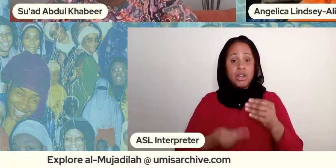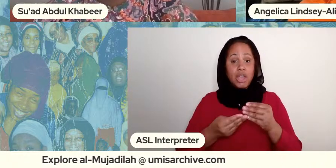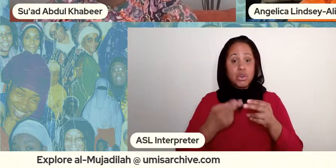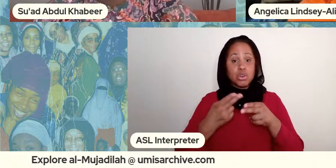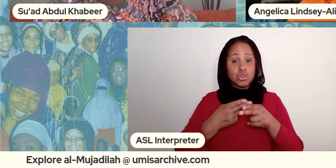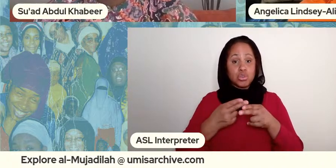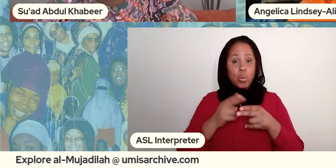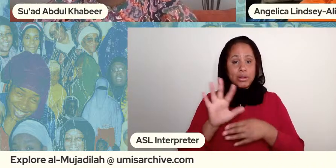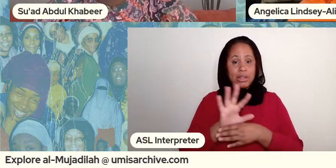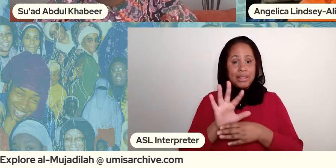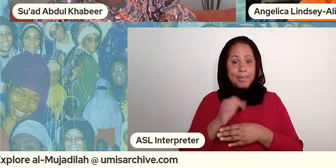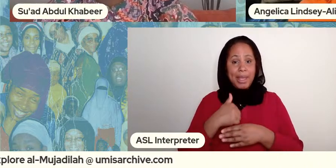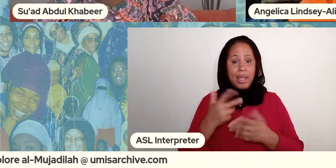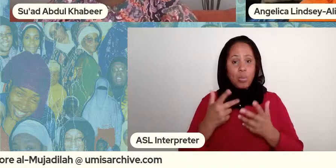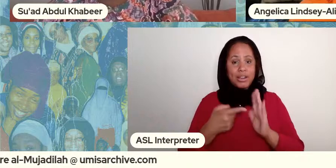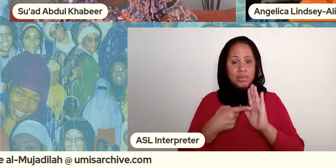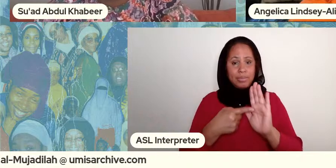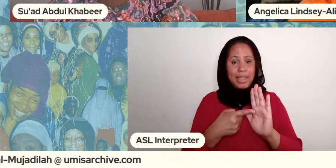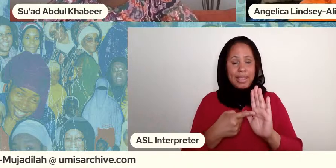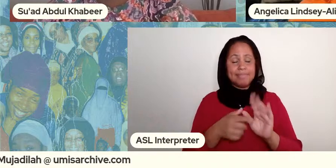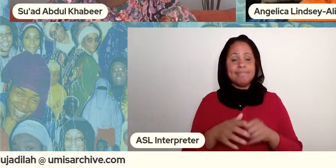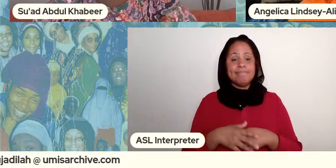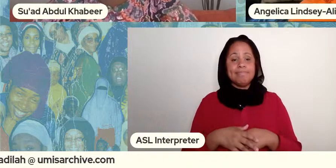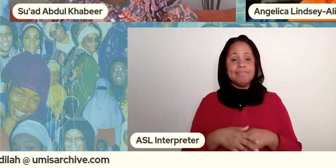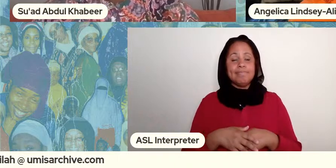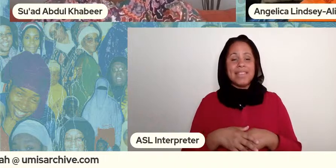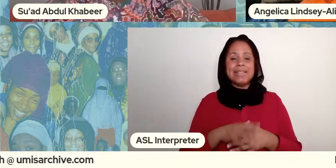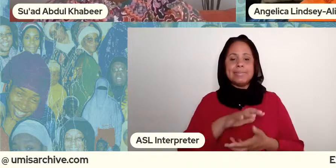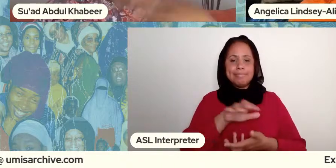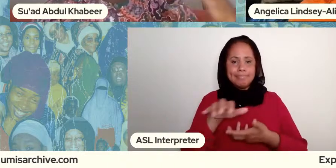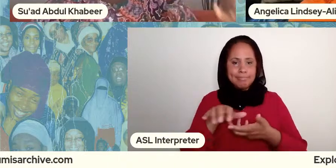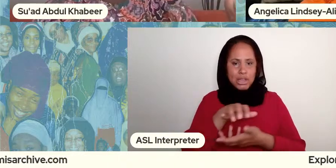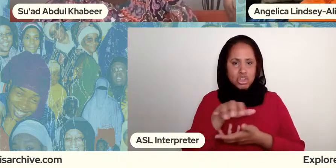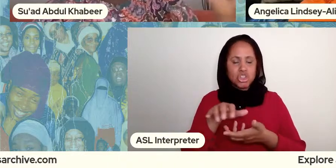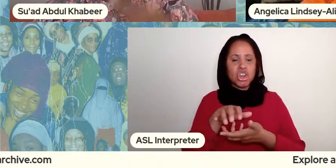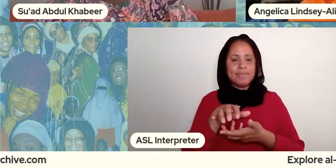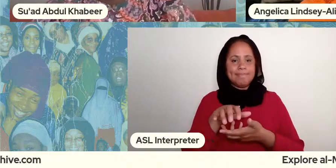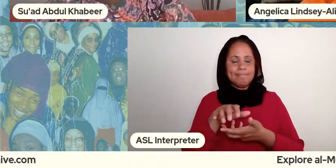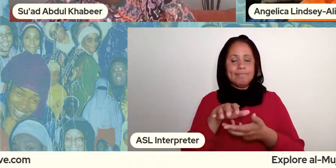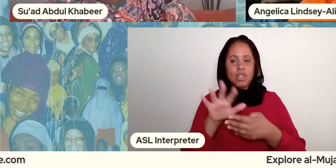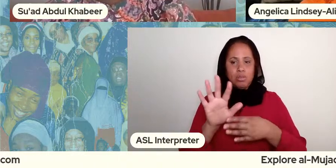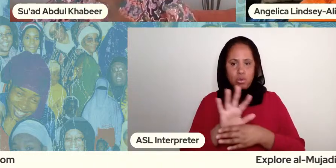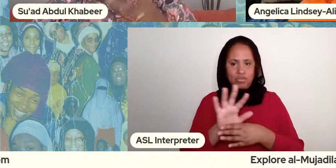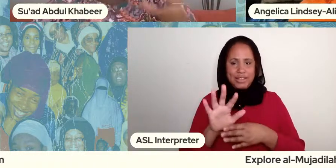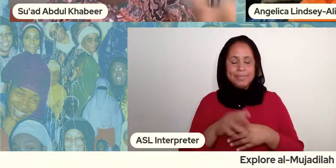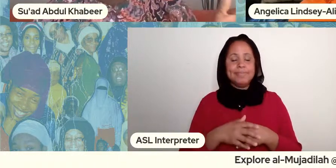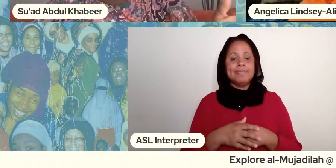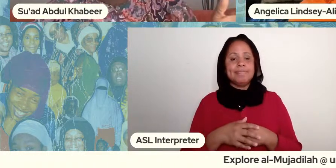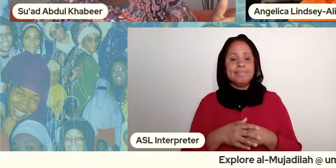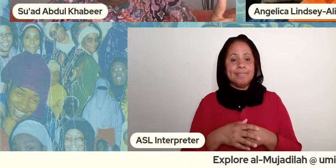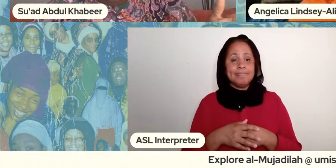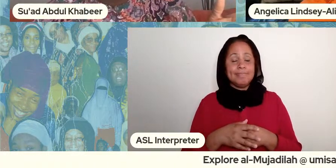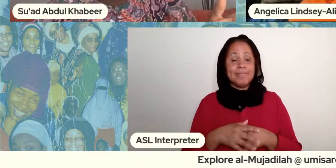this is also it's a bit of a montage so in the archive um there are all these vhs cassette tapes